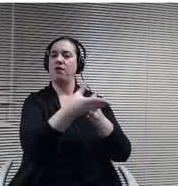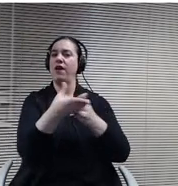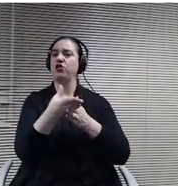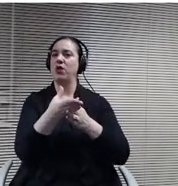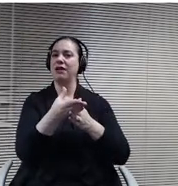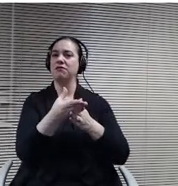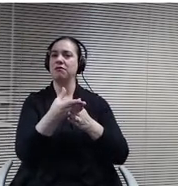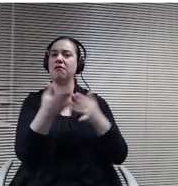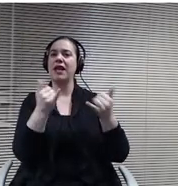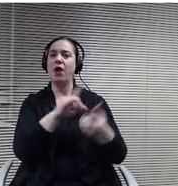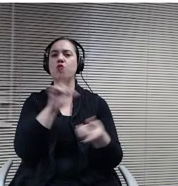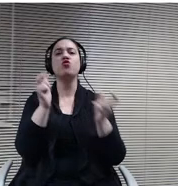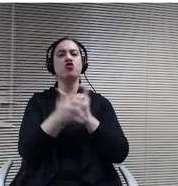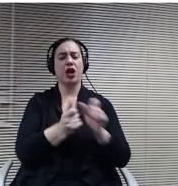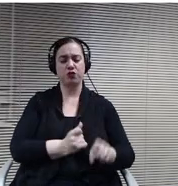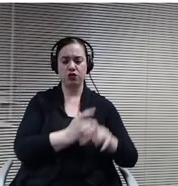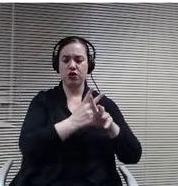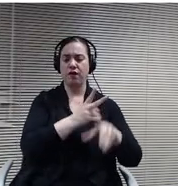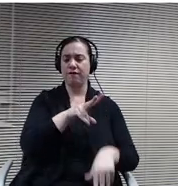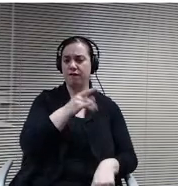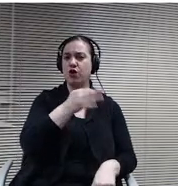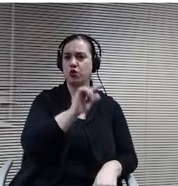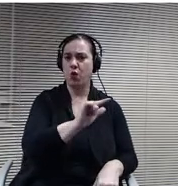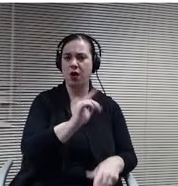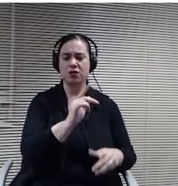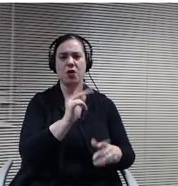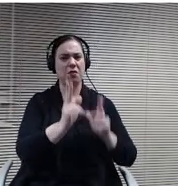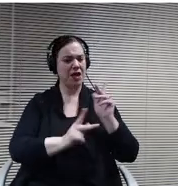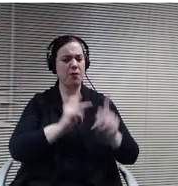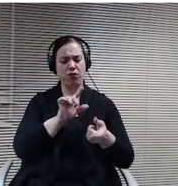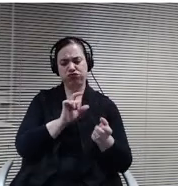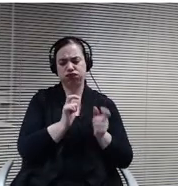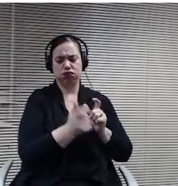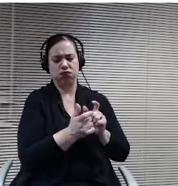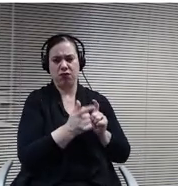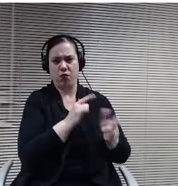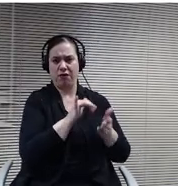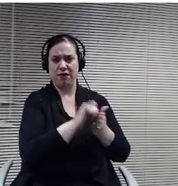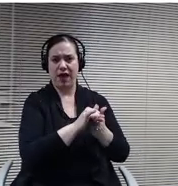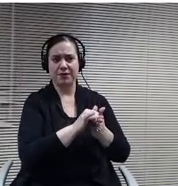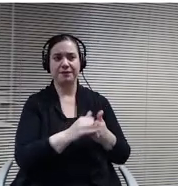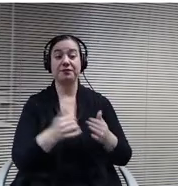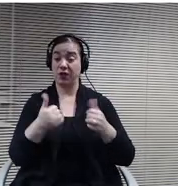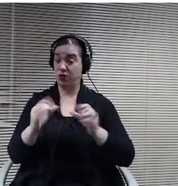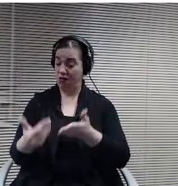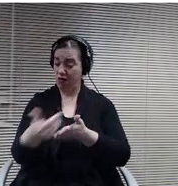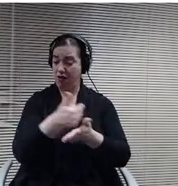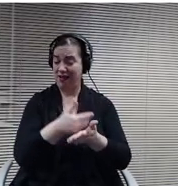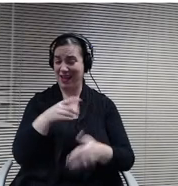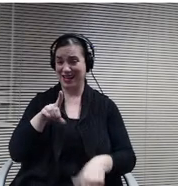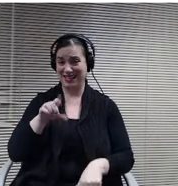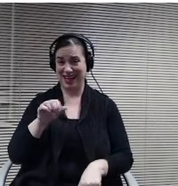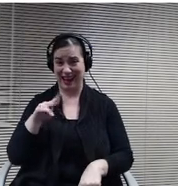to that. We're still collecting data that we did, but it's done in a little different way, so we're making some adjustments in